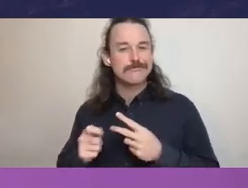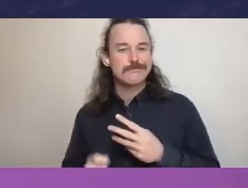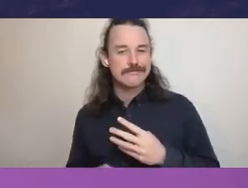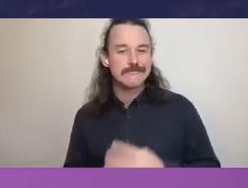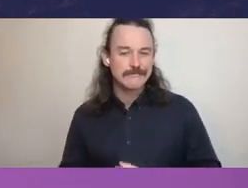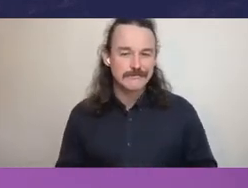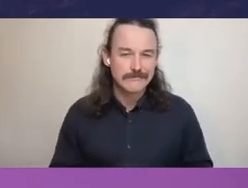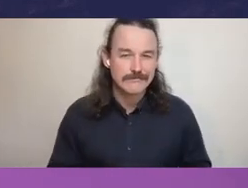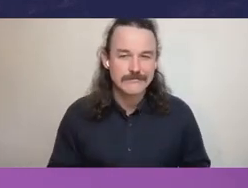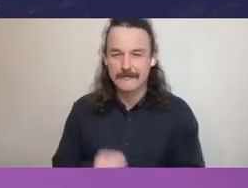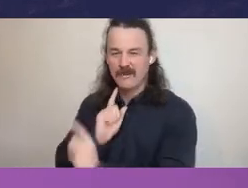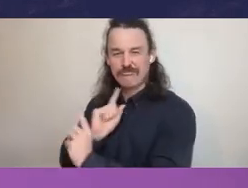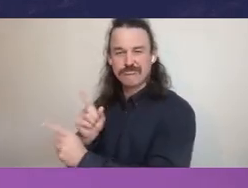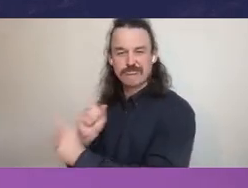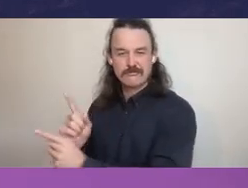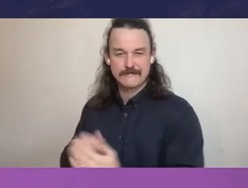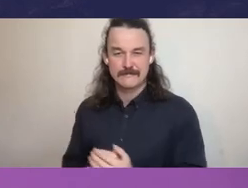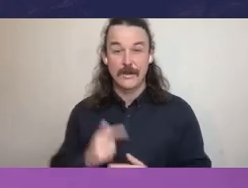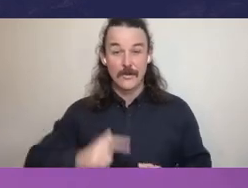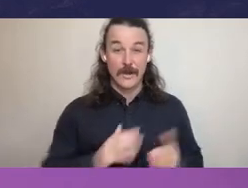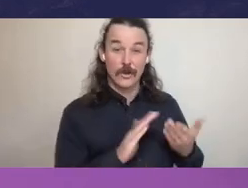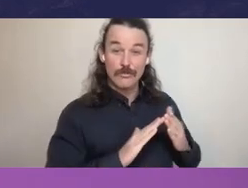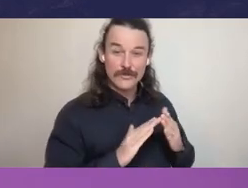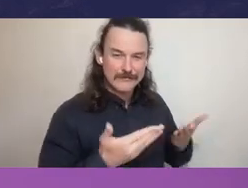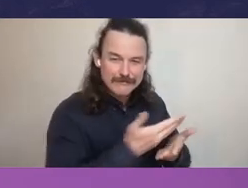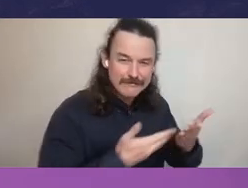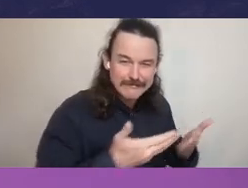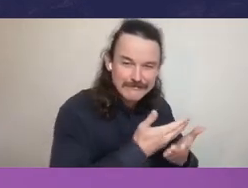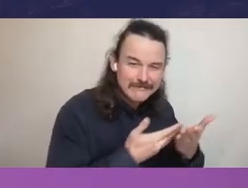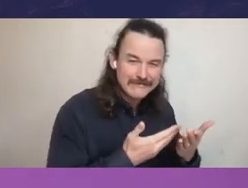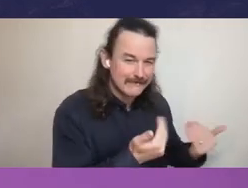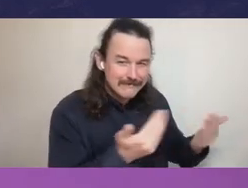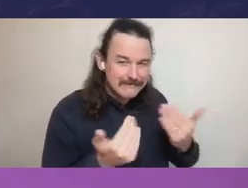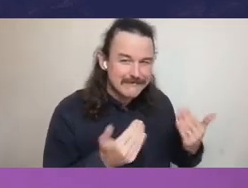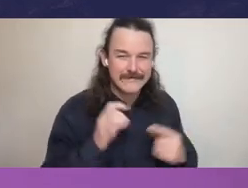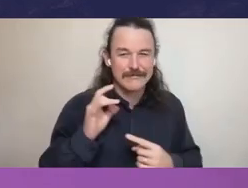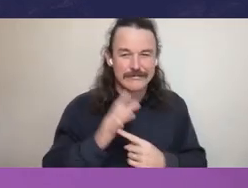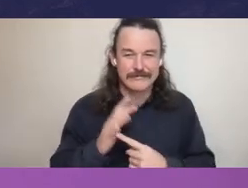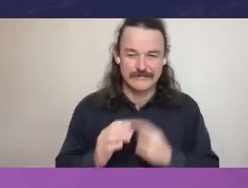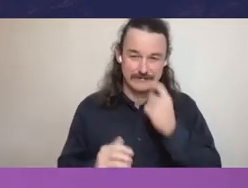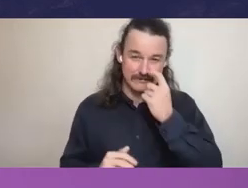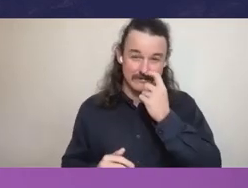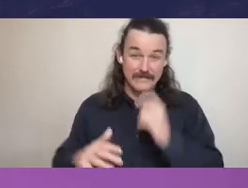the importance of community consultation, you know, we looked at how the Environment Protection Authority was dealing with making decisions